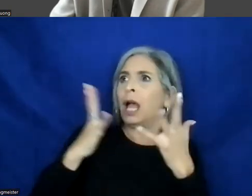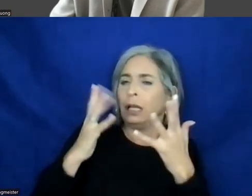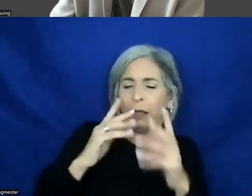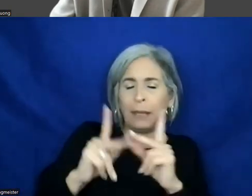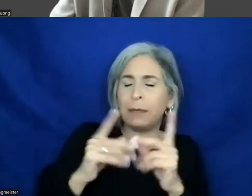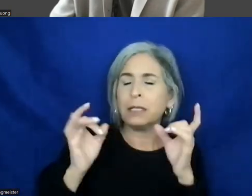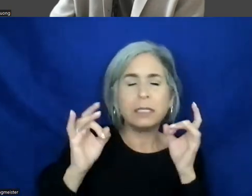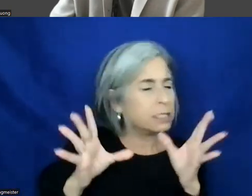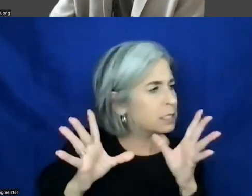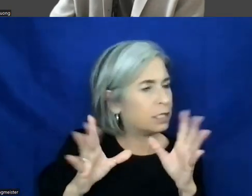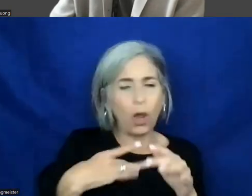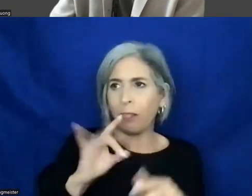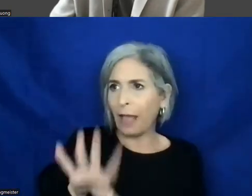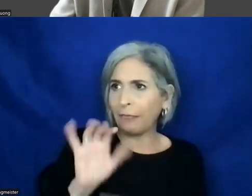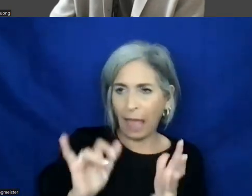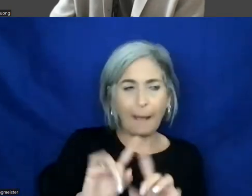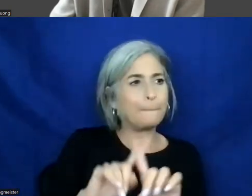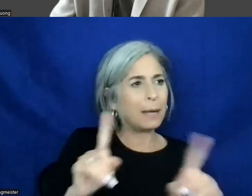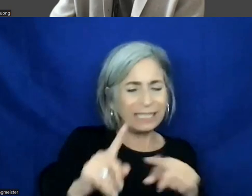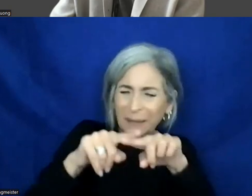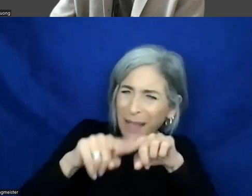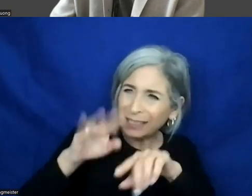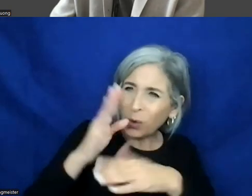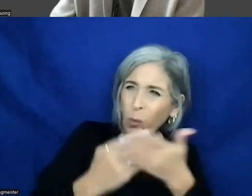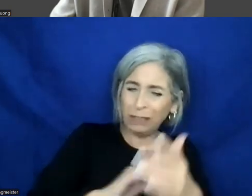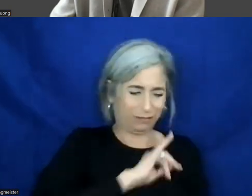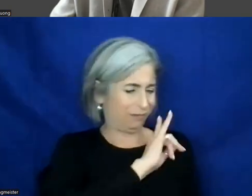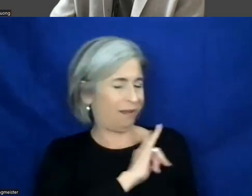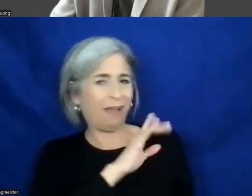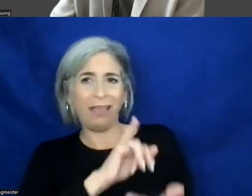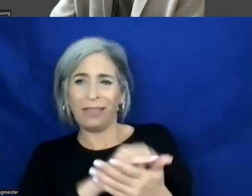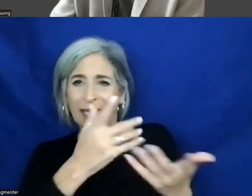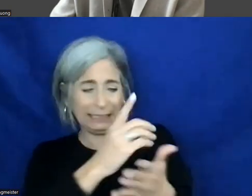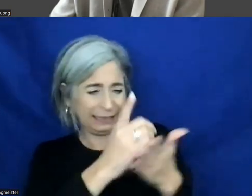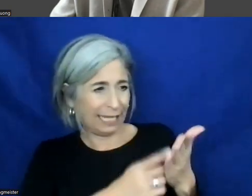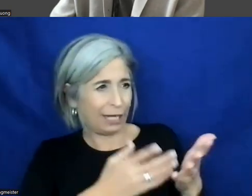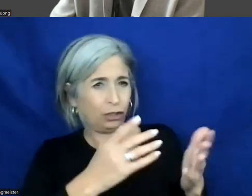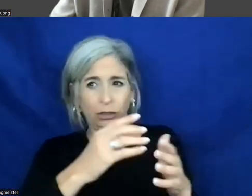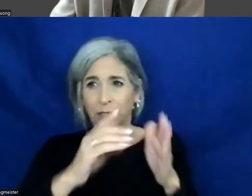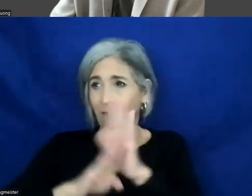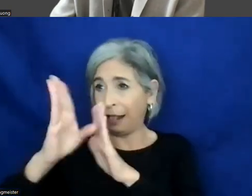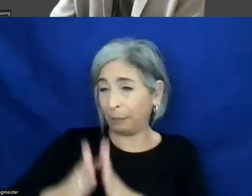So it depends on what is the style, you know, the designer, the developer are meeting at,